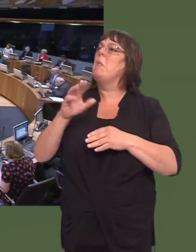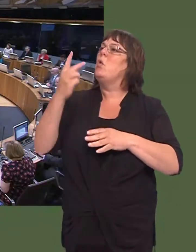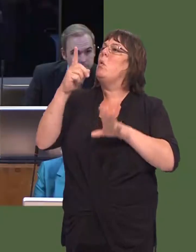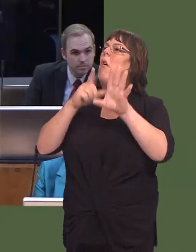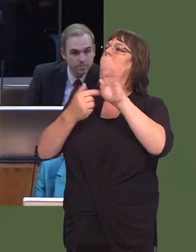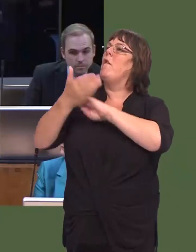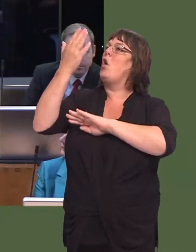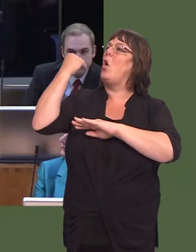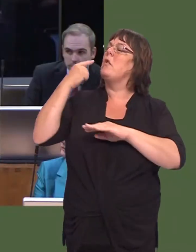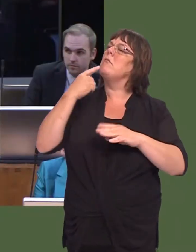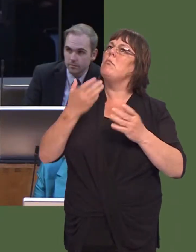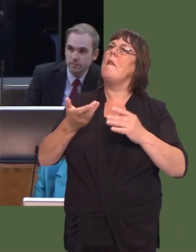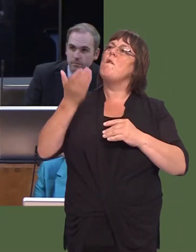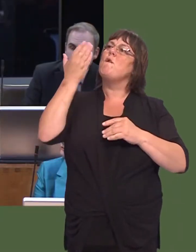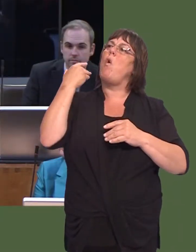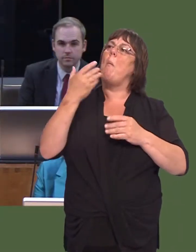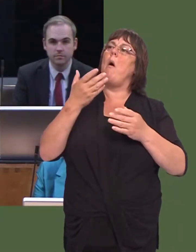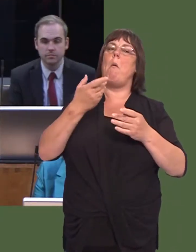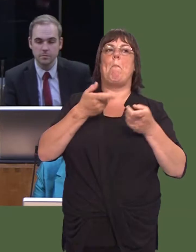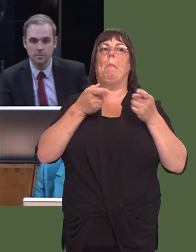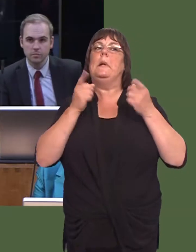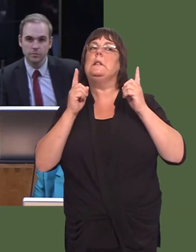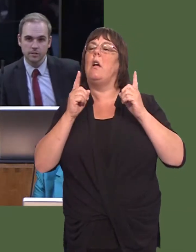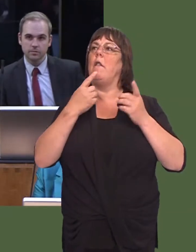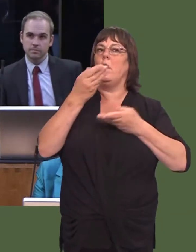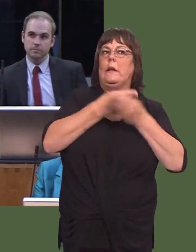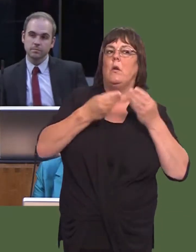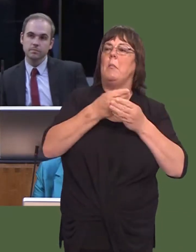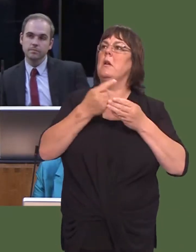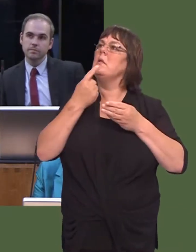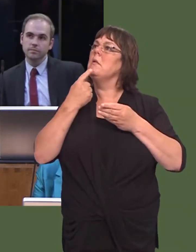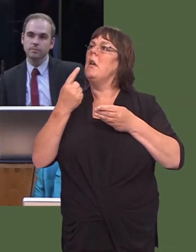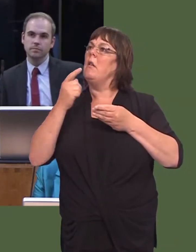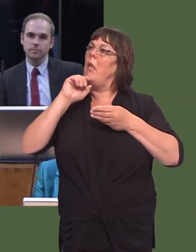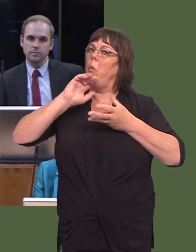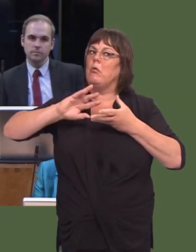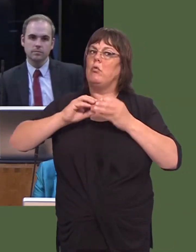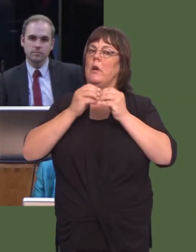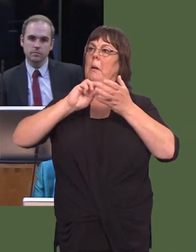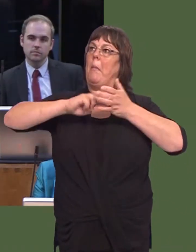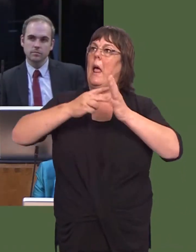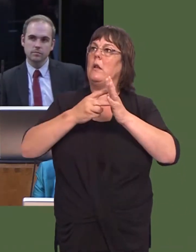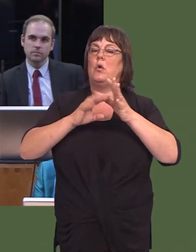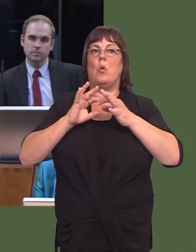i bod gwaith yn digwydd i geisio gwireddu cynlluniau i wellaír cysylltiad rhwng yr